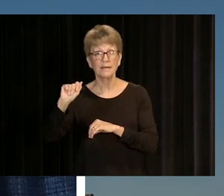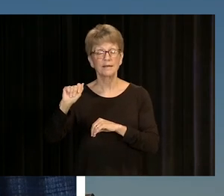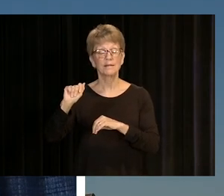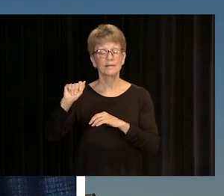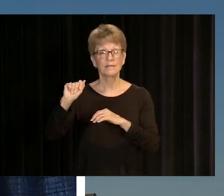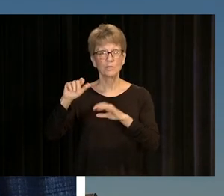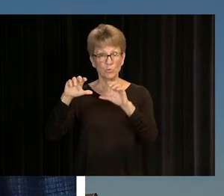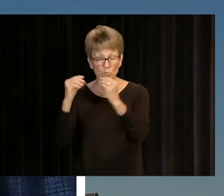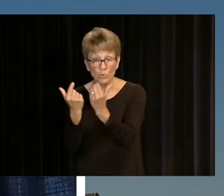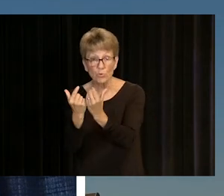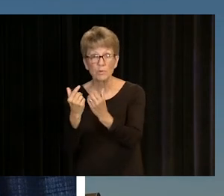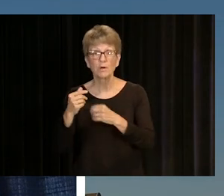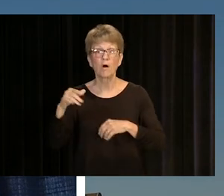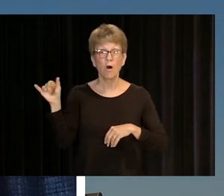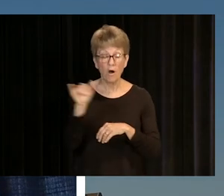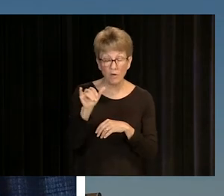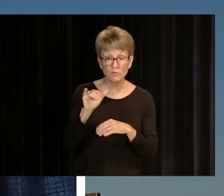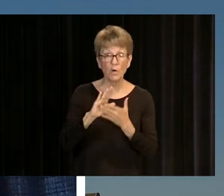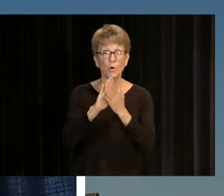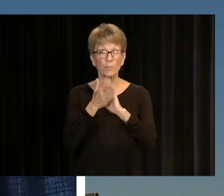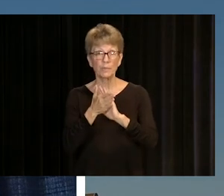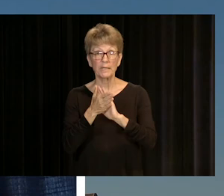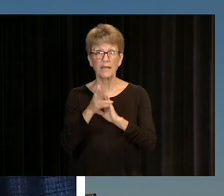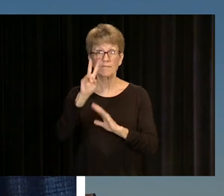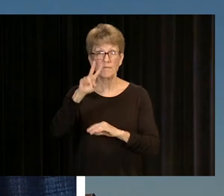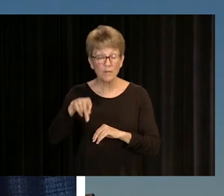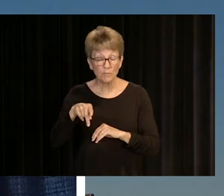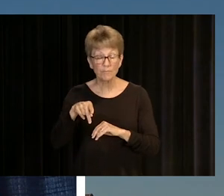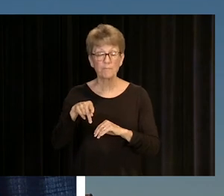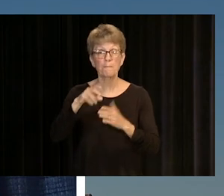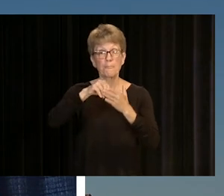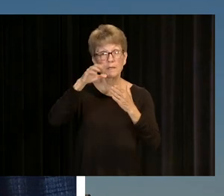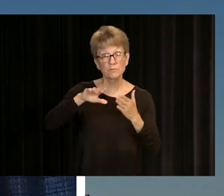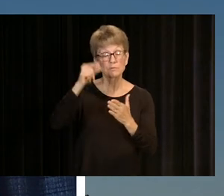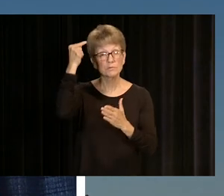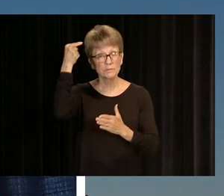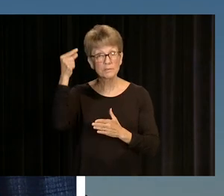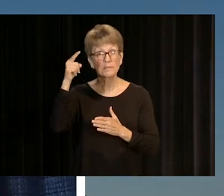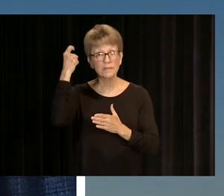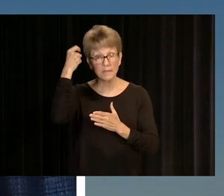I BECAME PARLIAMENTARIAN AND THEN VICE PRESIDENT OF BROOKHAVEN'S STUDENT GOVERNMENT ASSOCIATION,